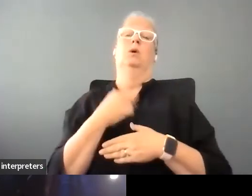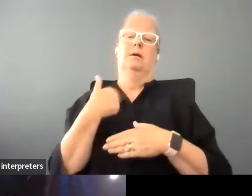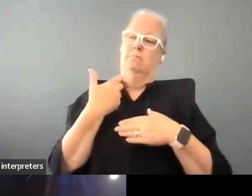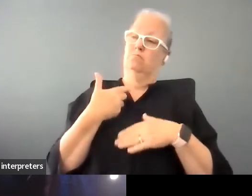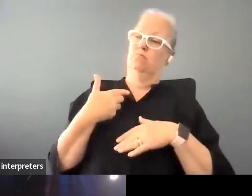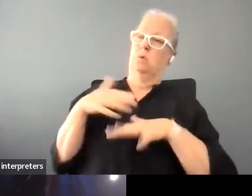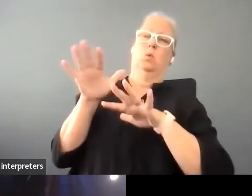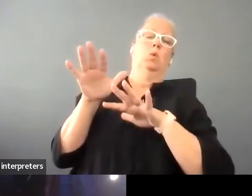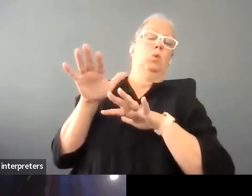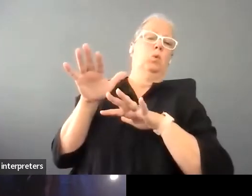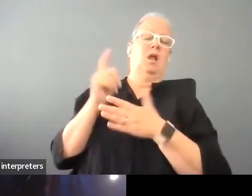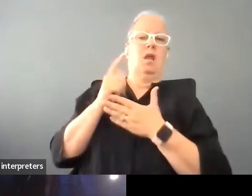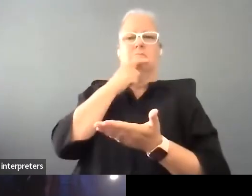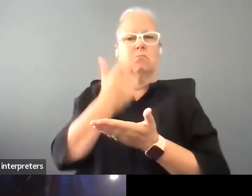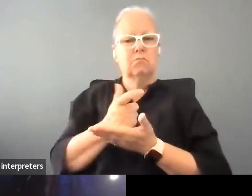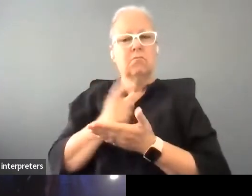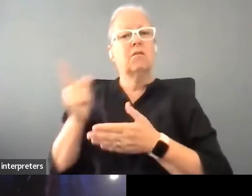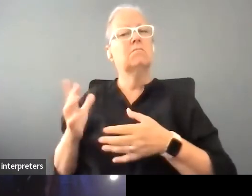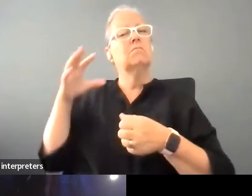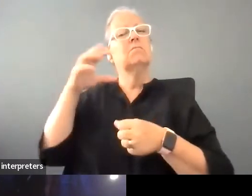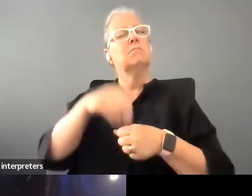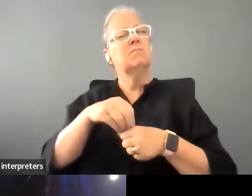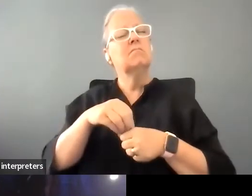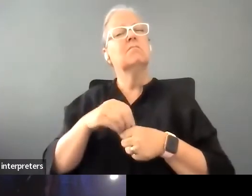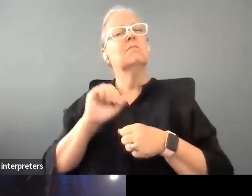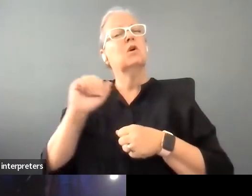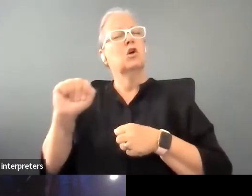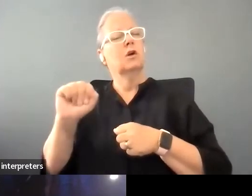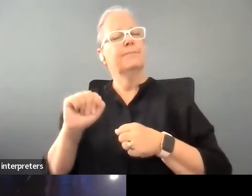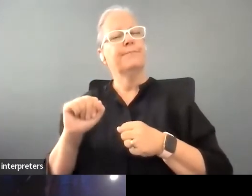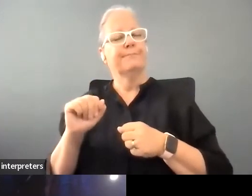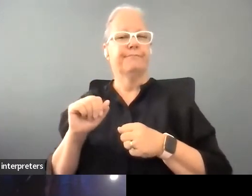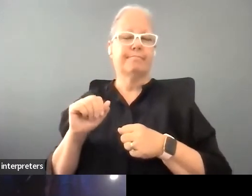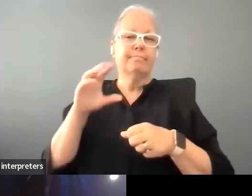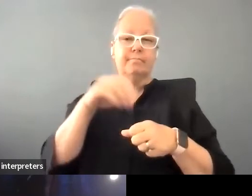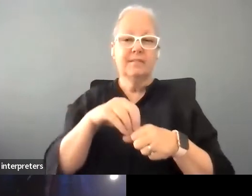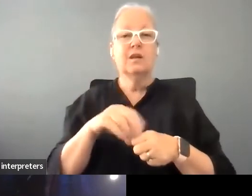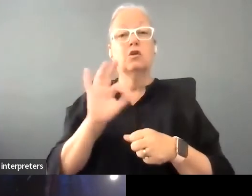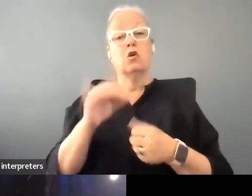she joined Melbourne Workers Centre her contribution, I have to say not just artistically, but as